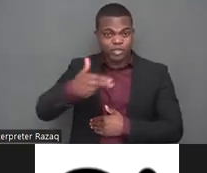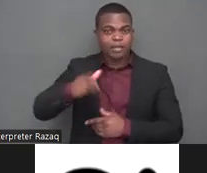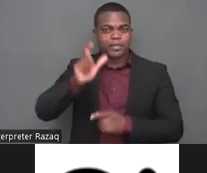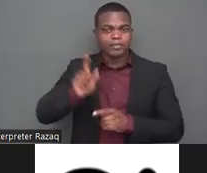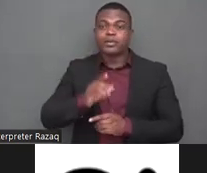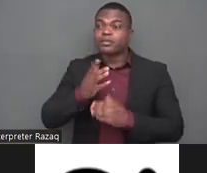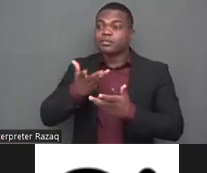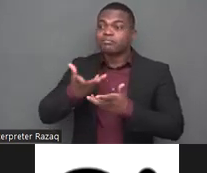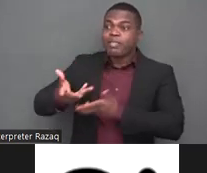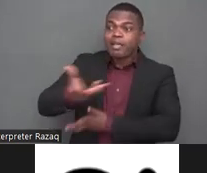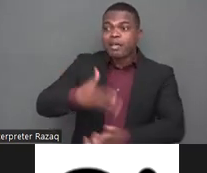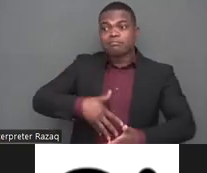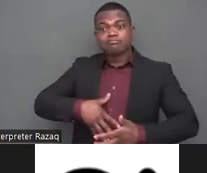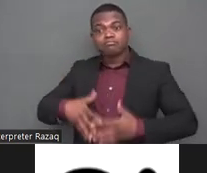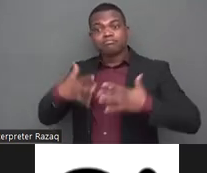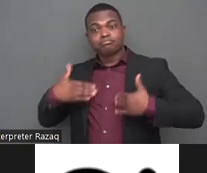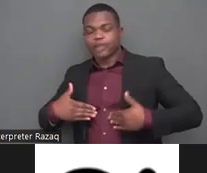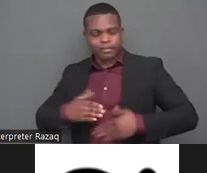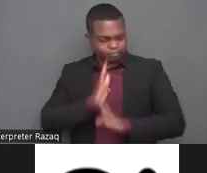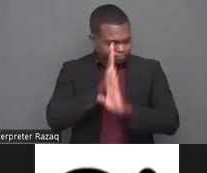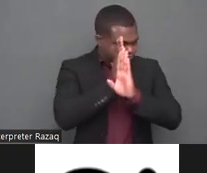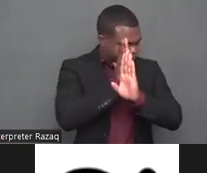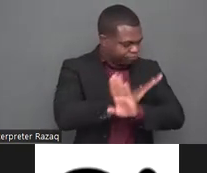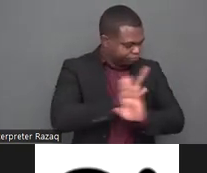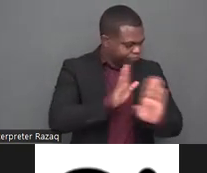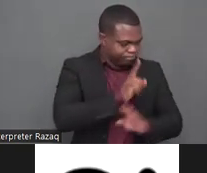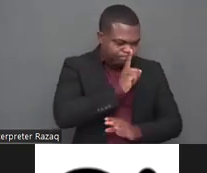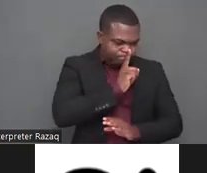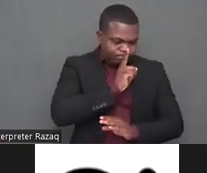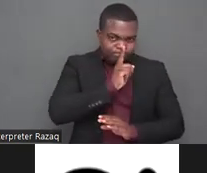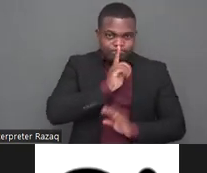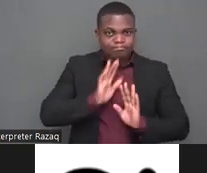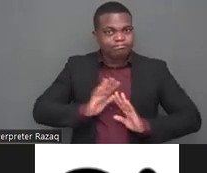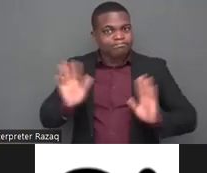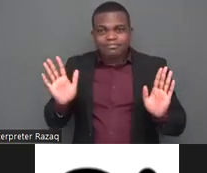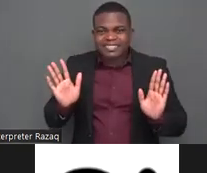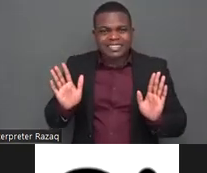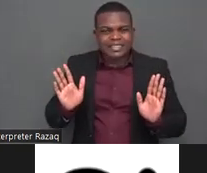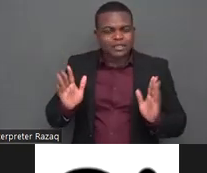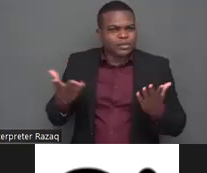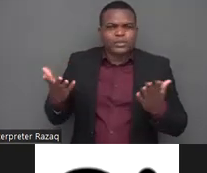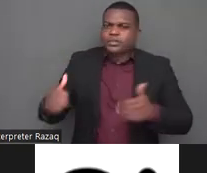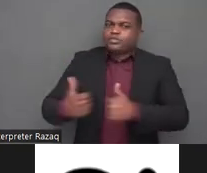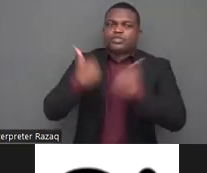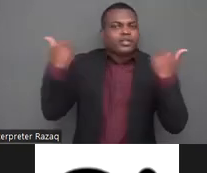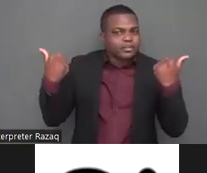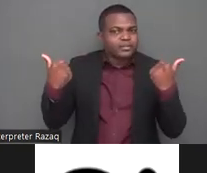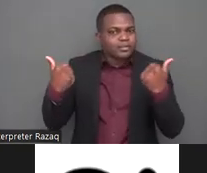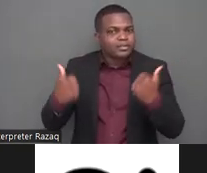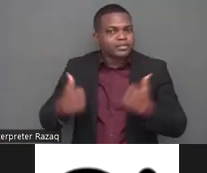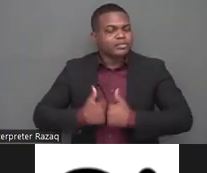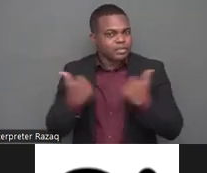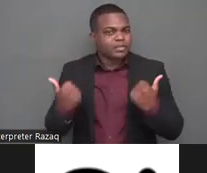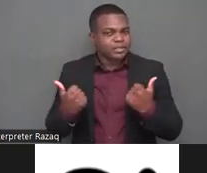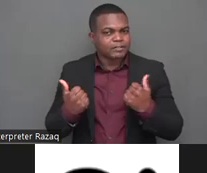face in indonesia because of the uh you know the religious belief um saying that talking about